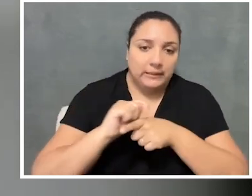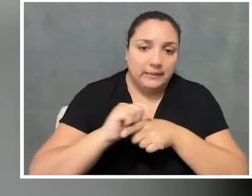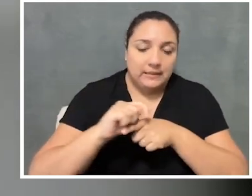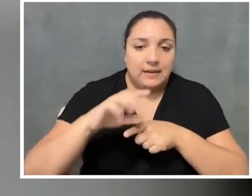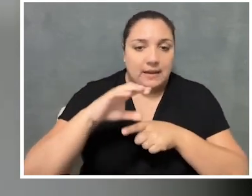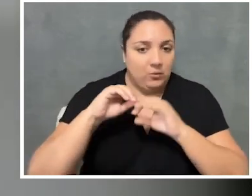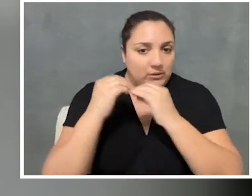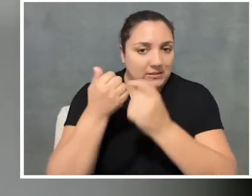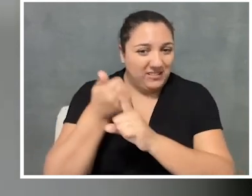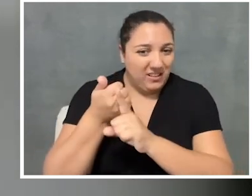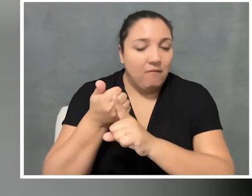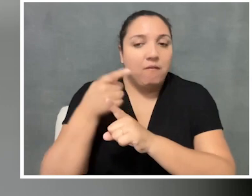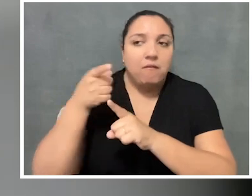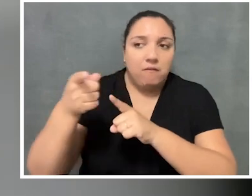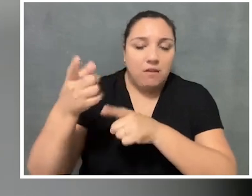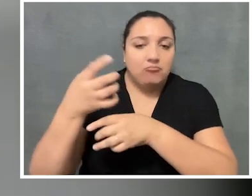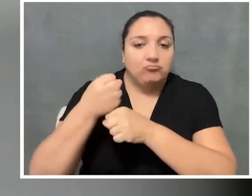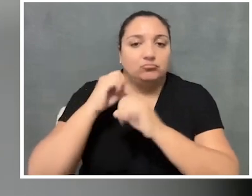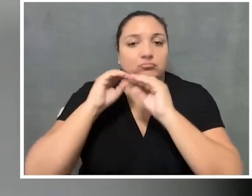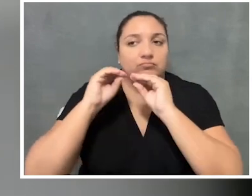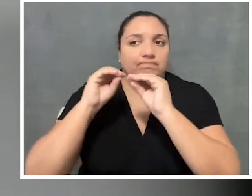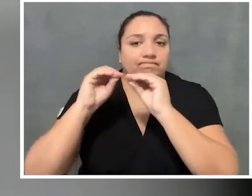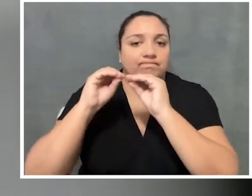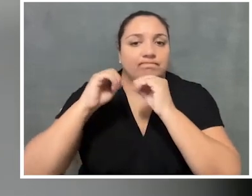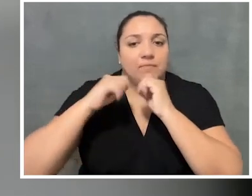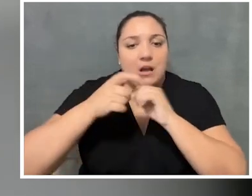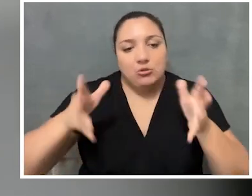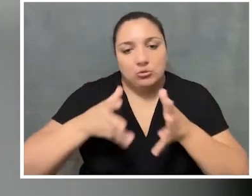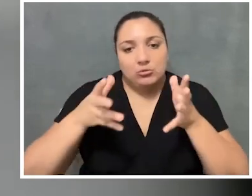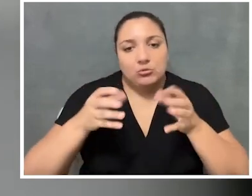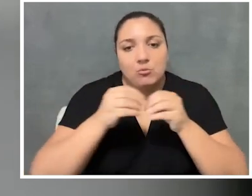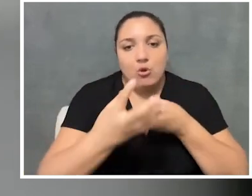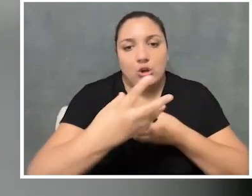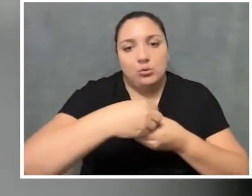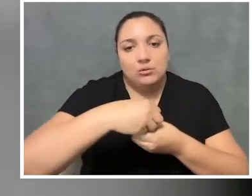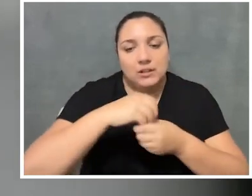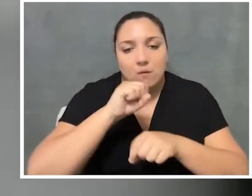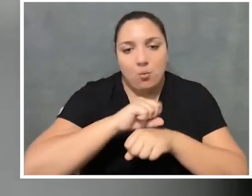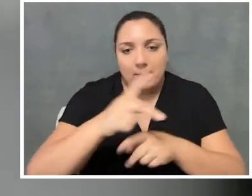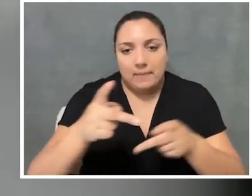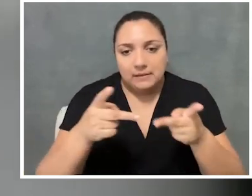And then the organizations also receive training on how to foster an inclusive workplace,